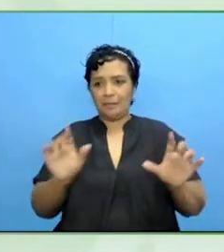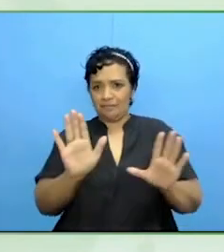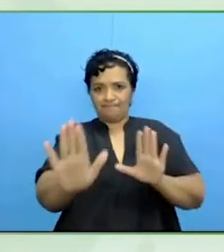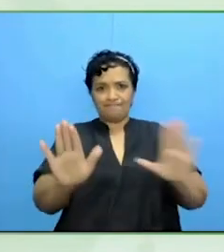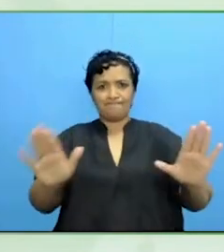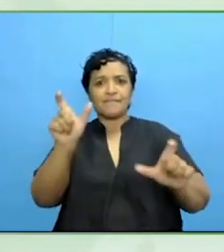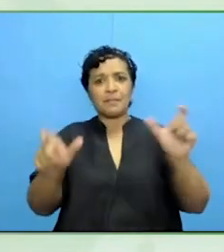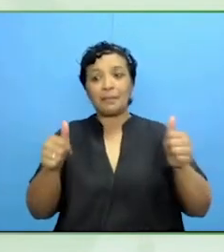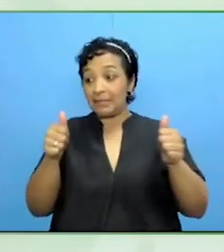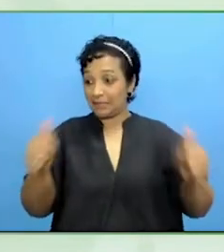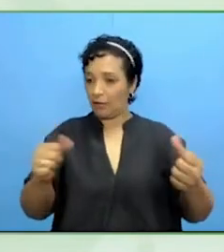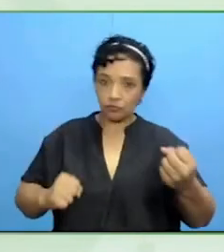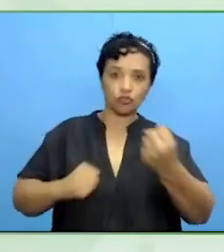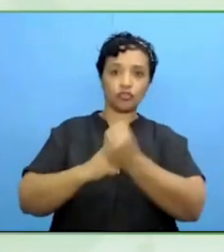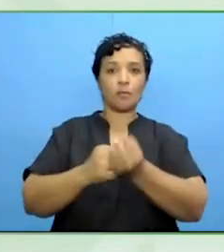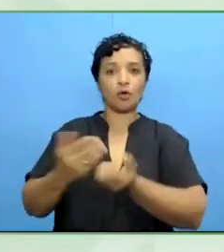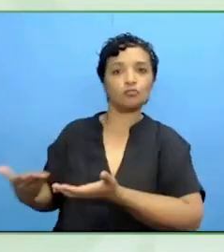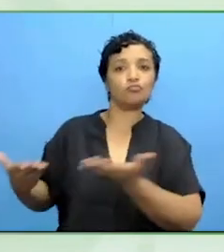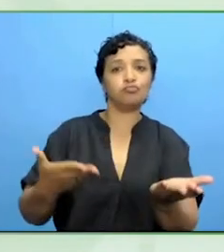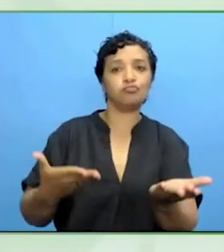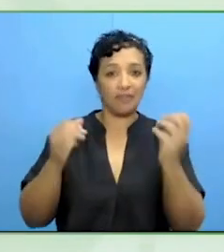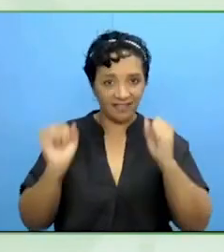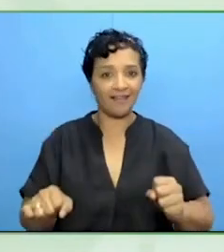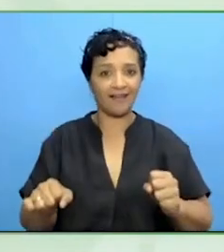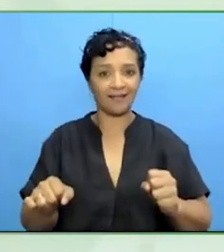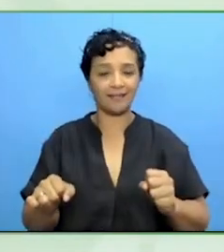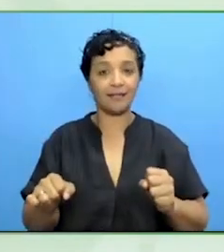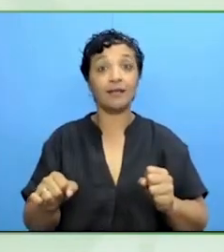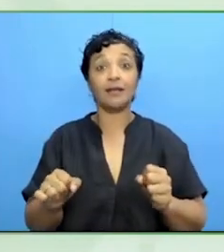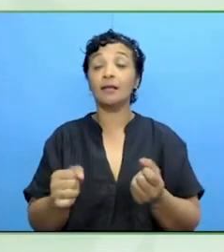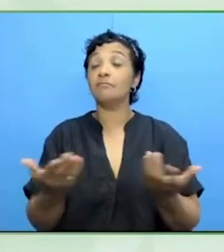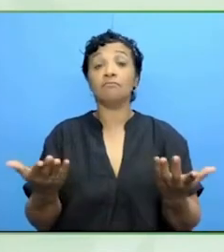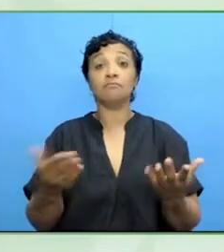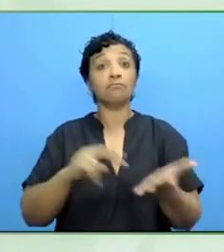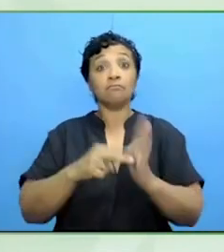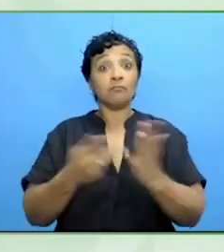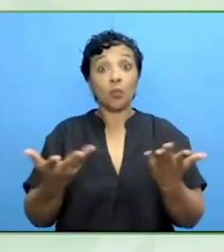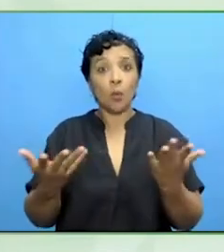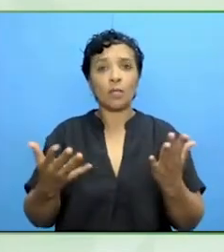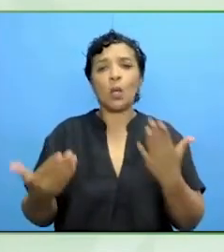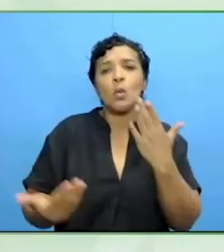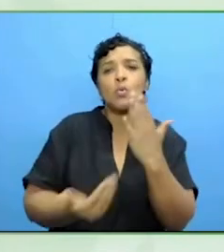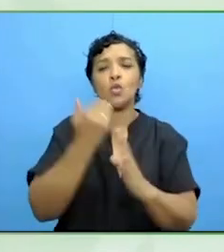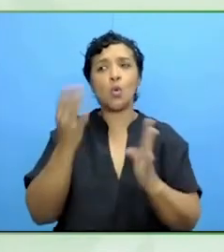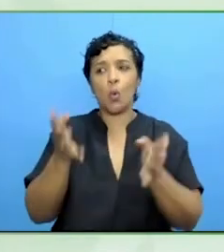Again, it is about developing innovative approaches and learning about how to do that.